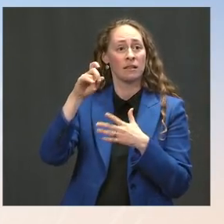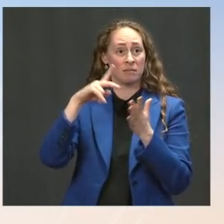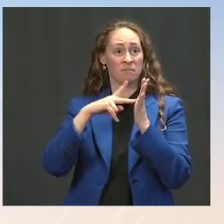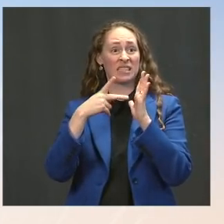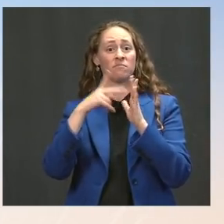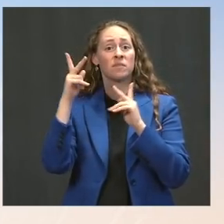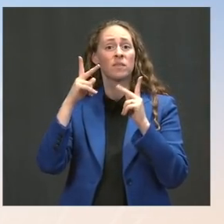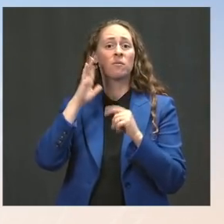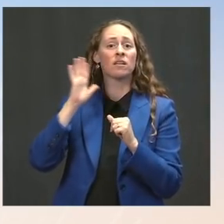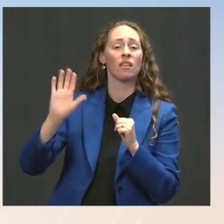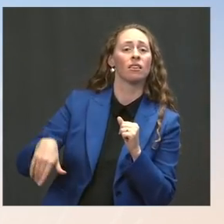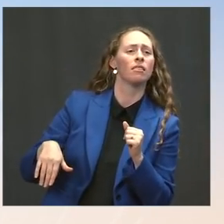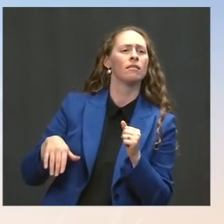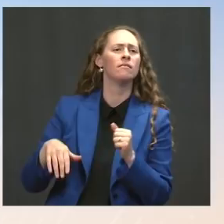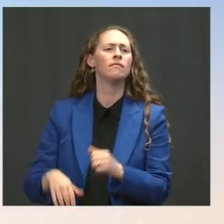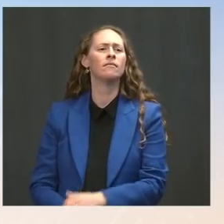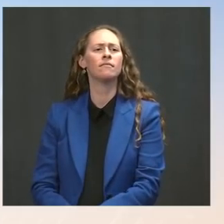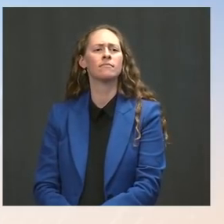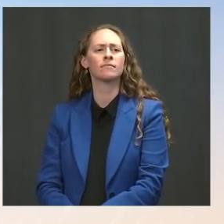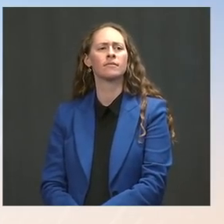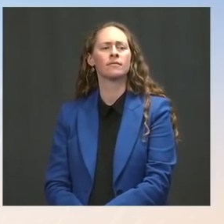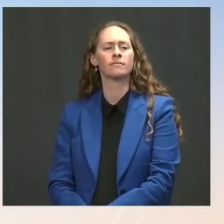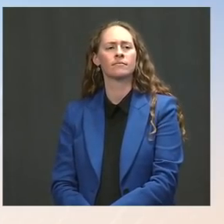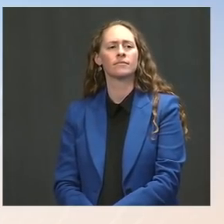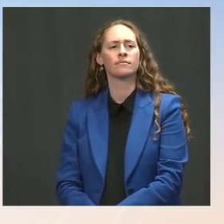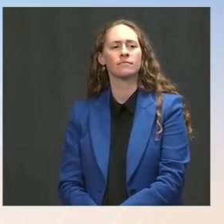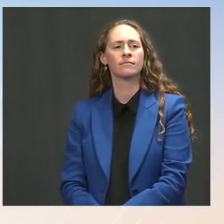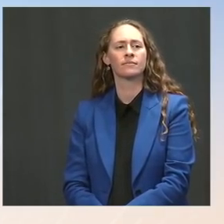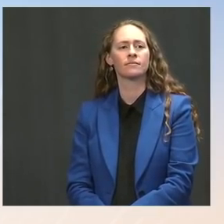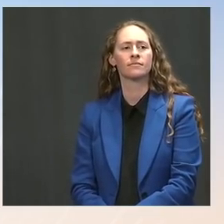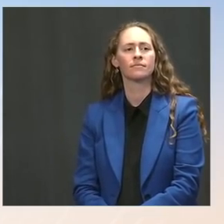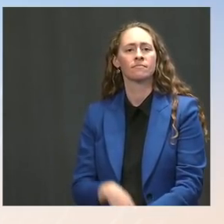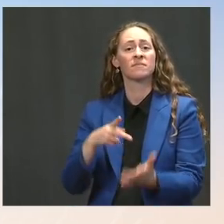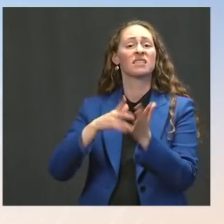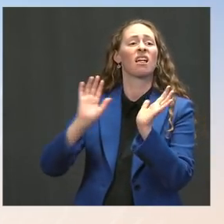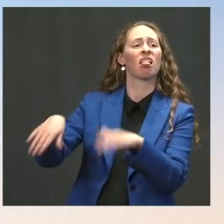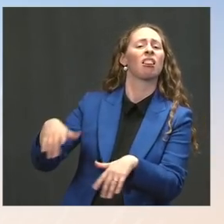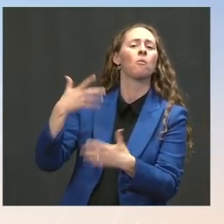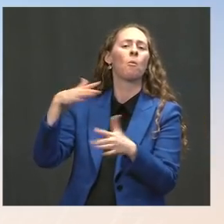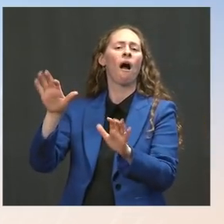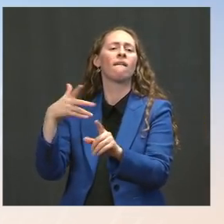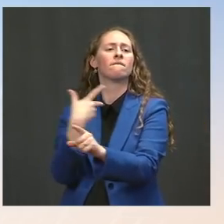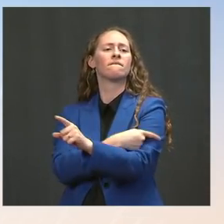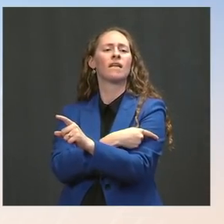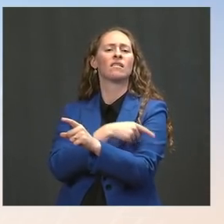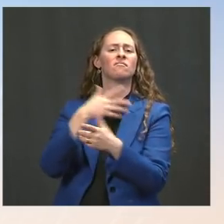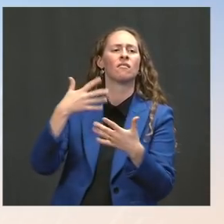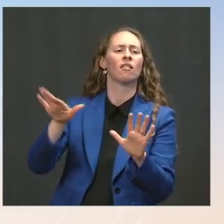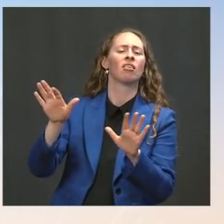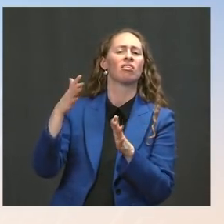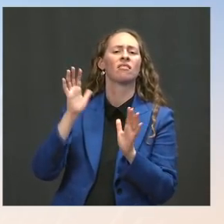to the idea of taking a vaccination because the President is the President and is -- and, sort of, the more he weighs in,